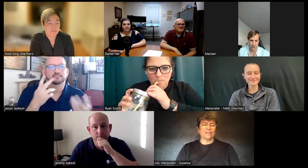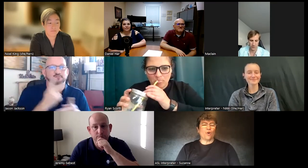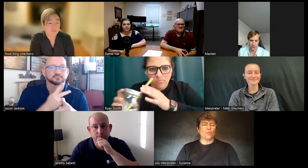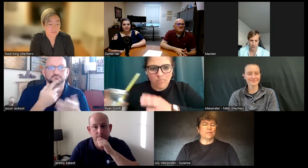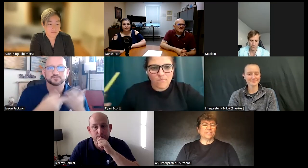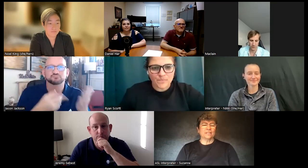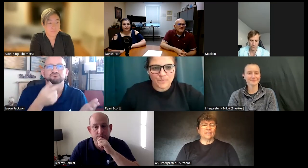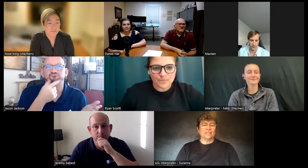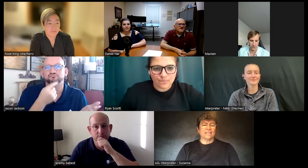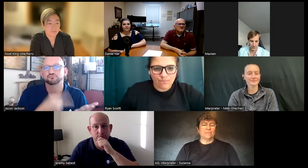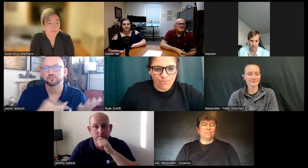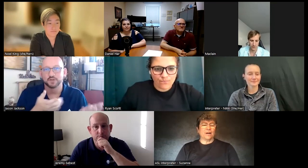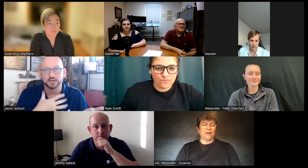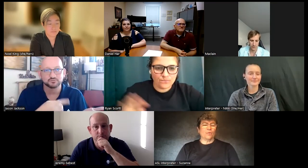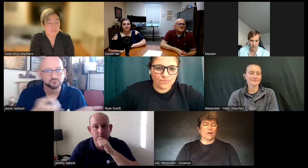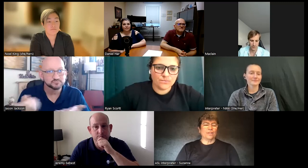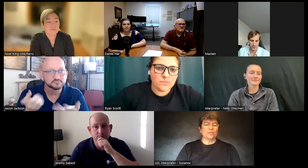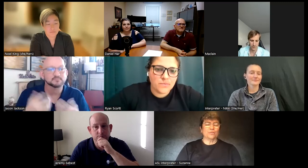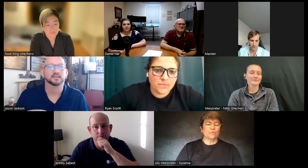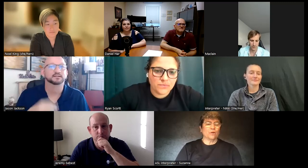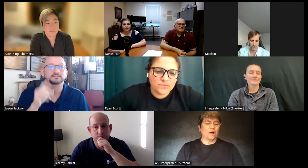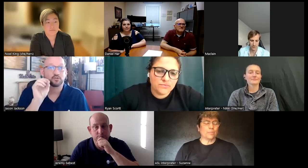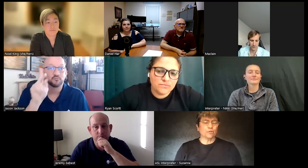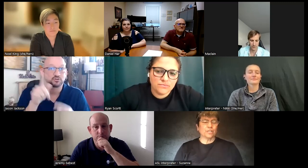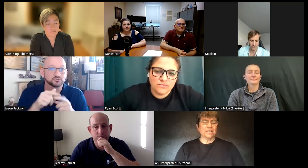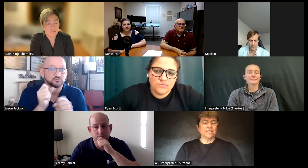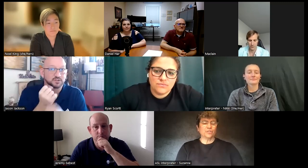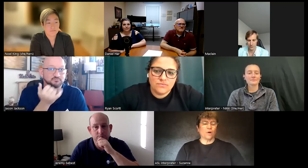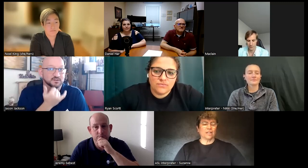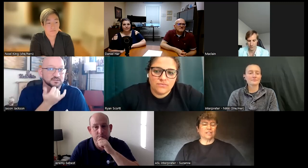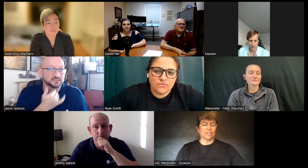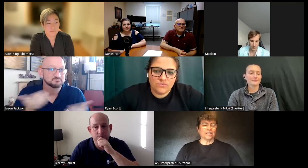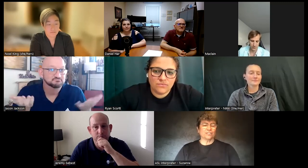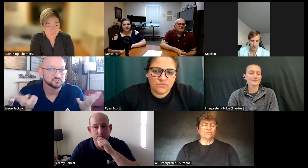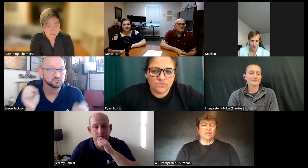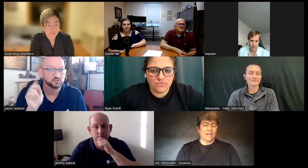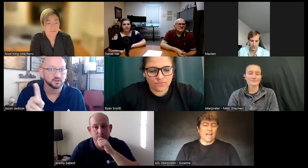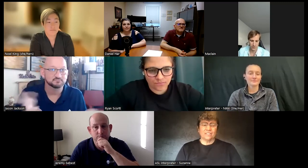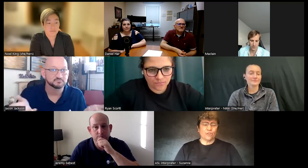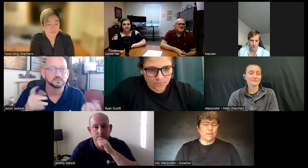mind open keep uh what you opportunities you want to look into and don't be